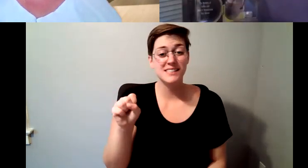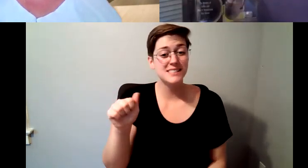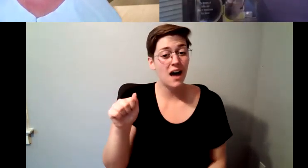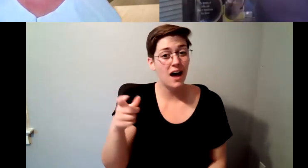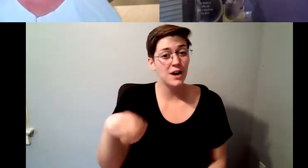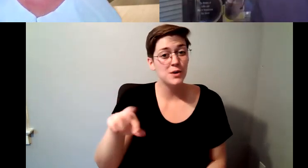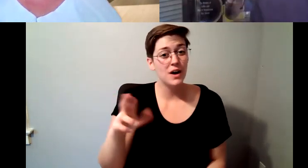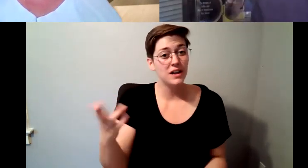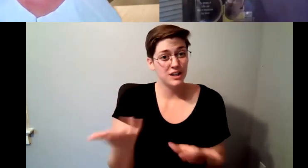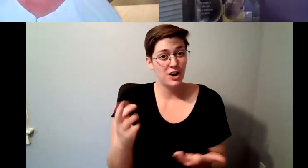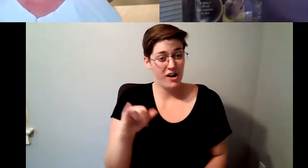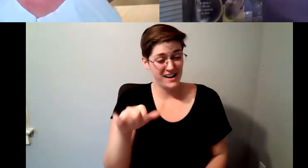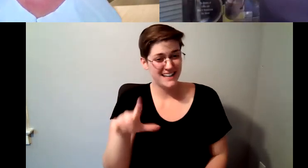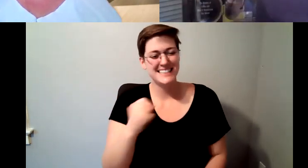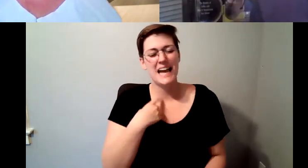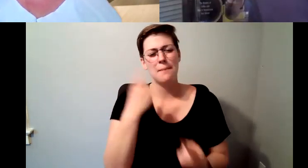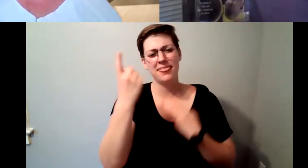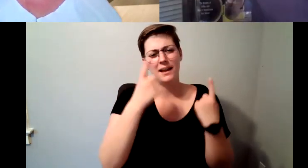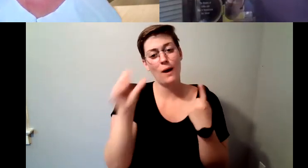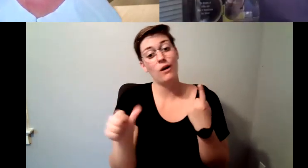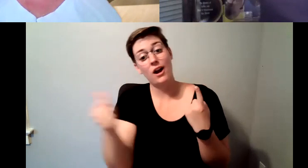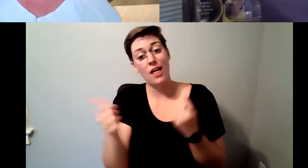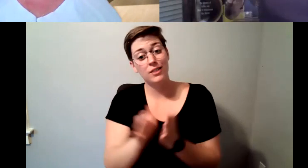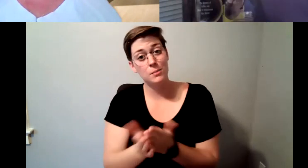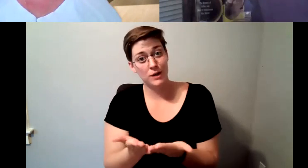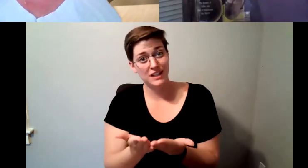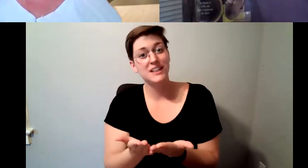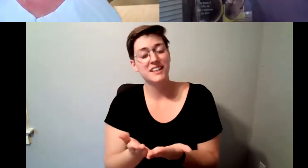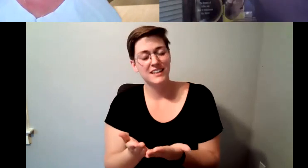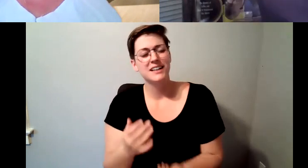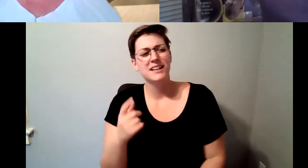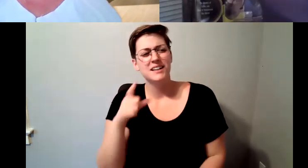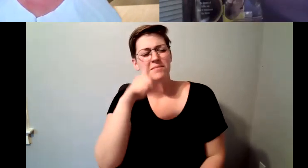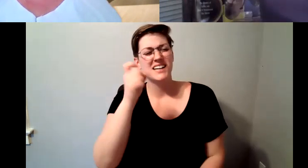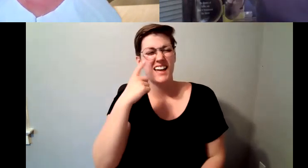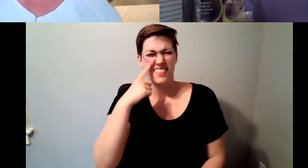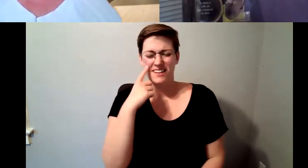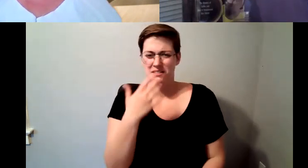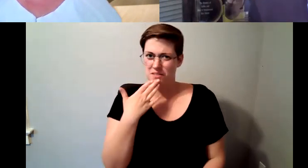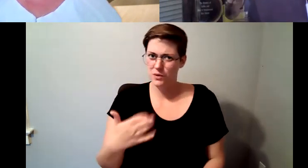I'm I'm thinking about another book, because I think there's an opportunity I'm I'm still